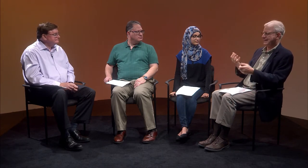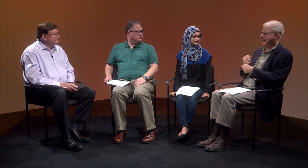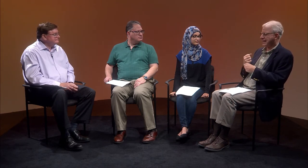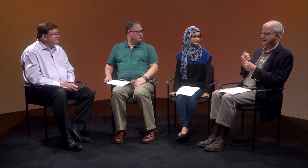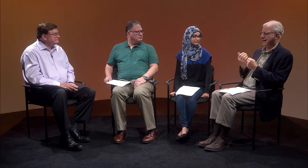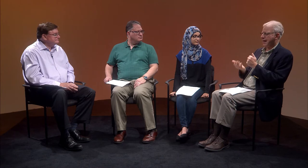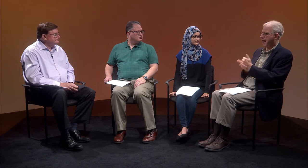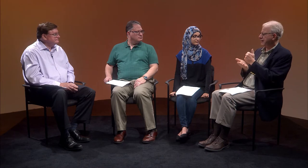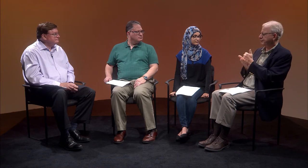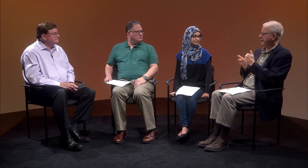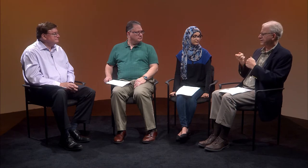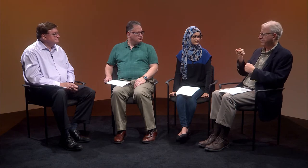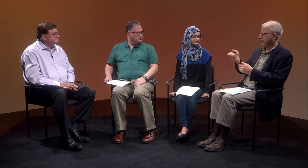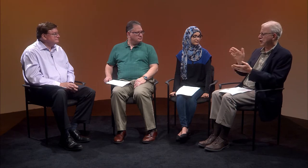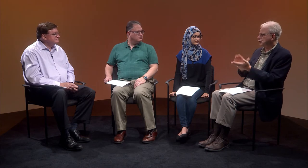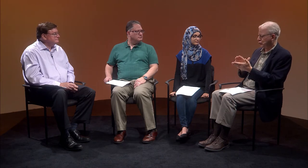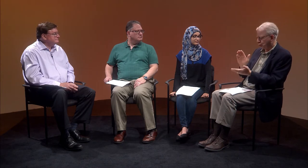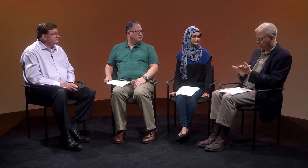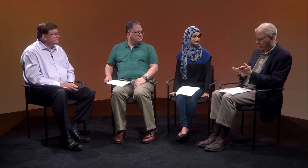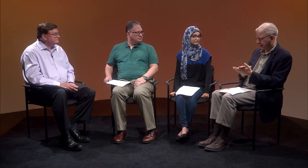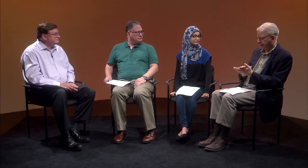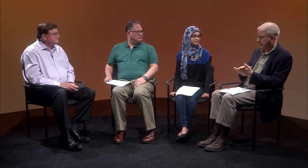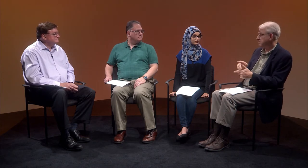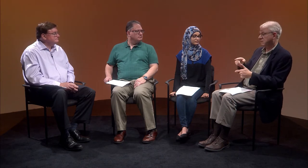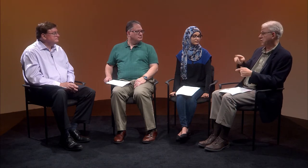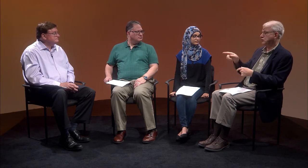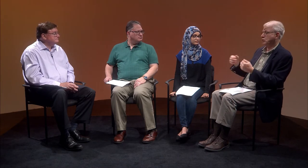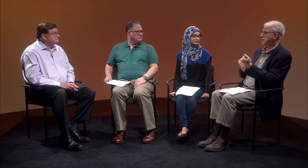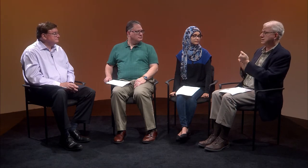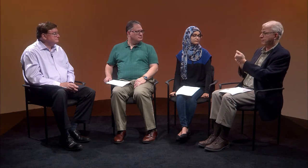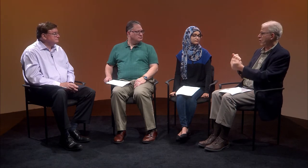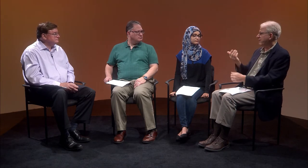He felt that it was too limiting and not a good fit,